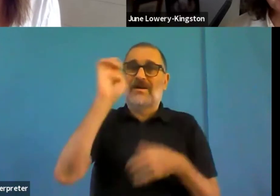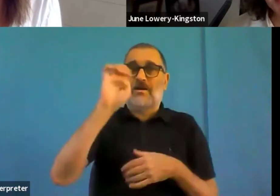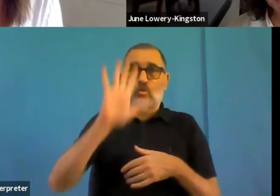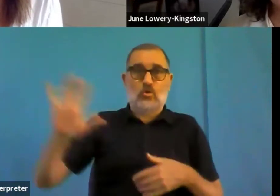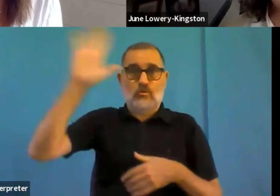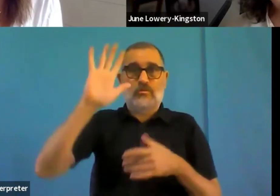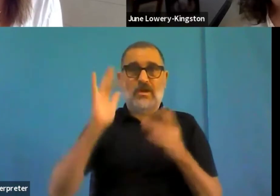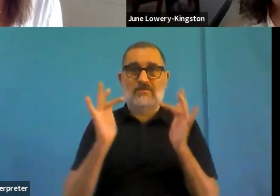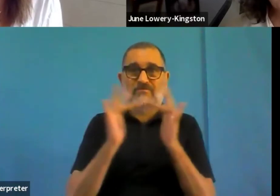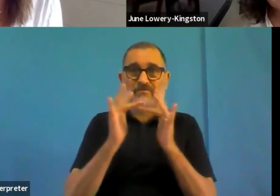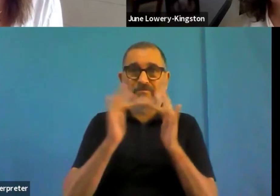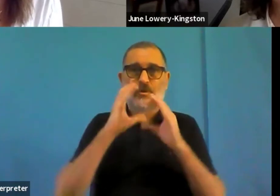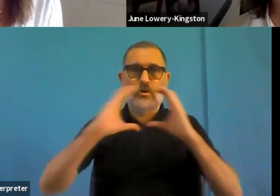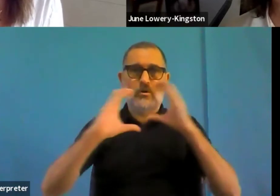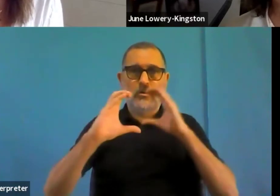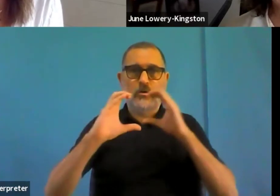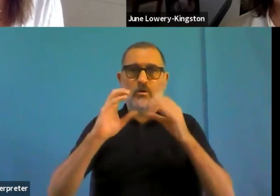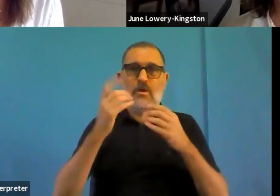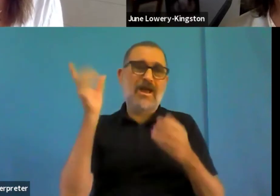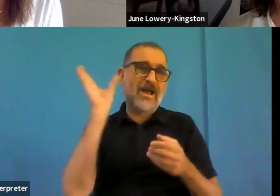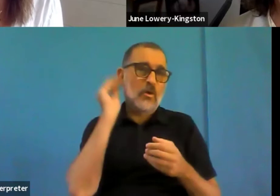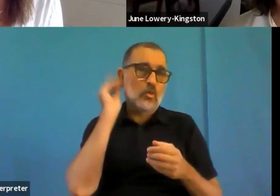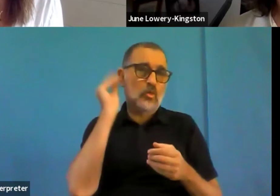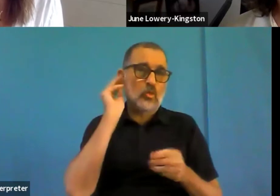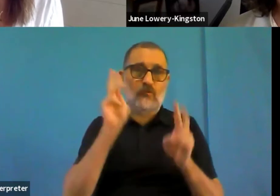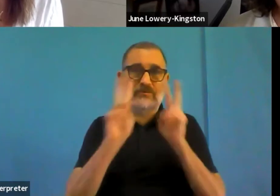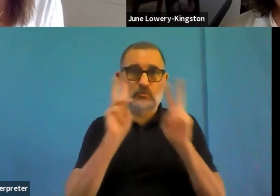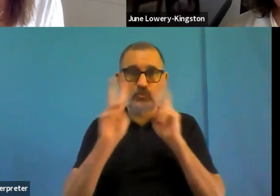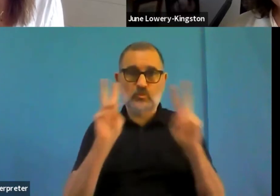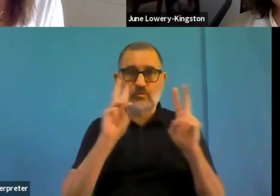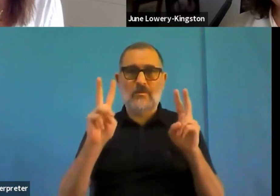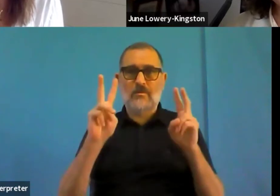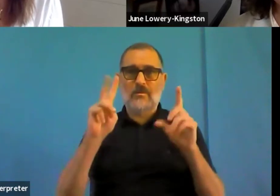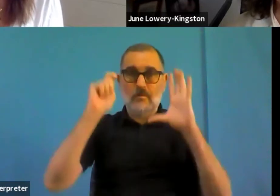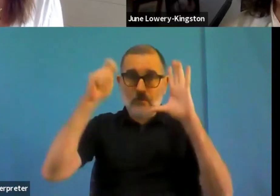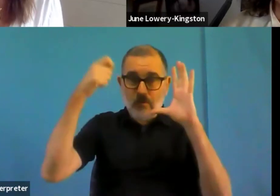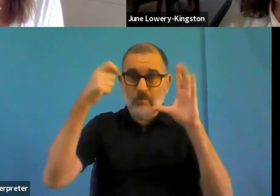Marrakesh Treaty, they are the pieces of legislation handled by dg connect from the digital point of view.